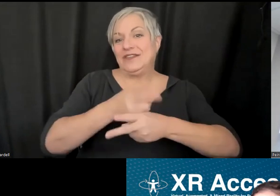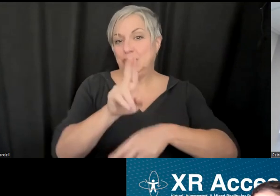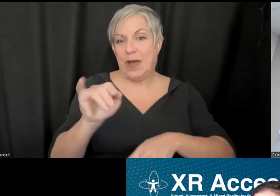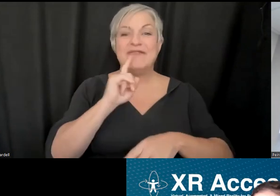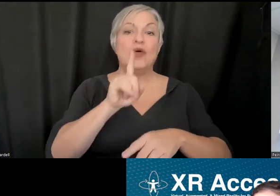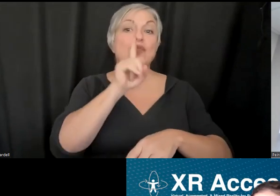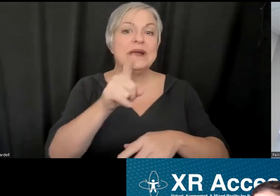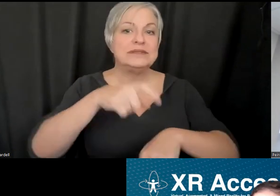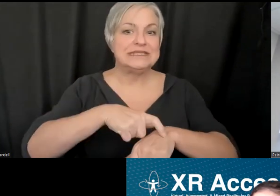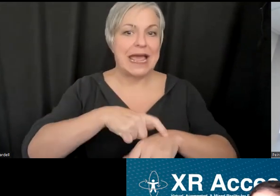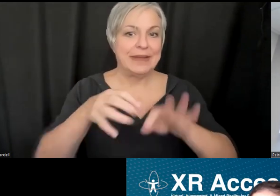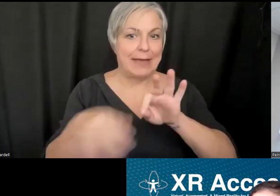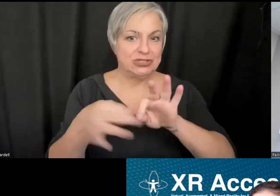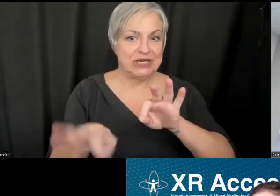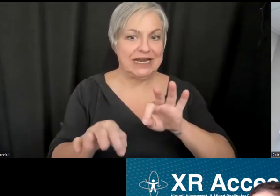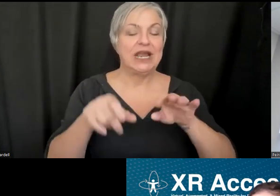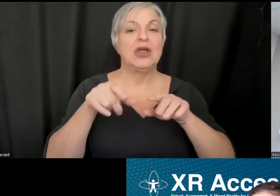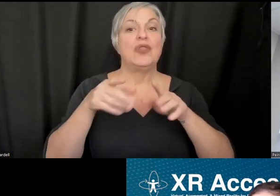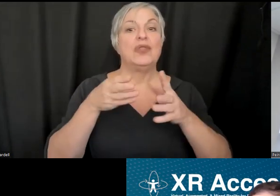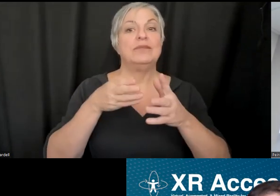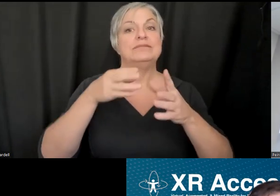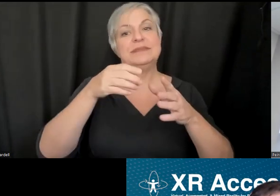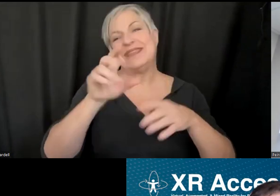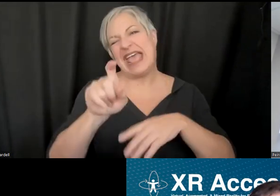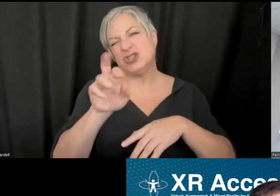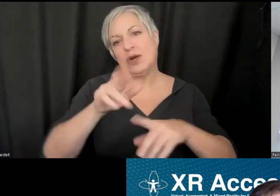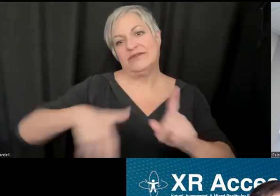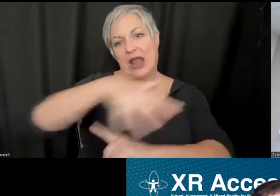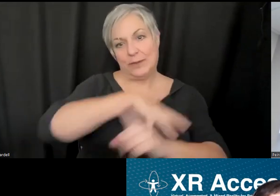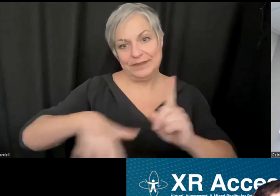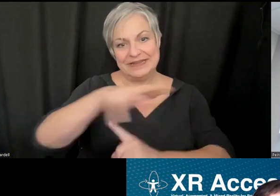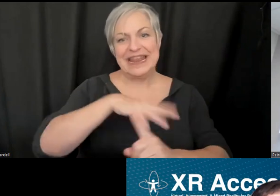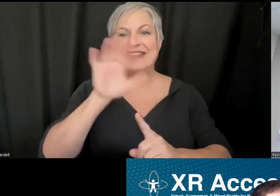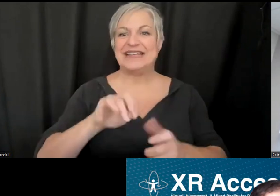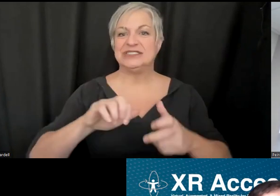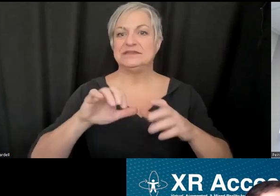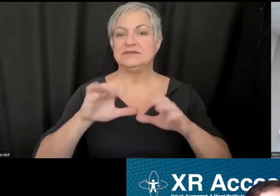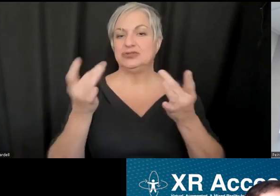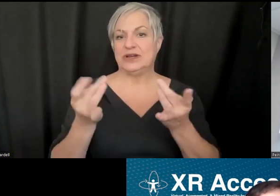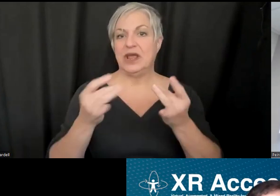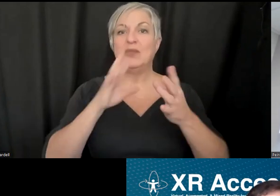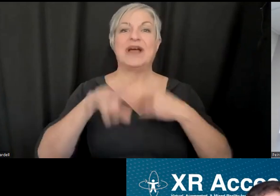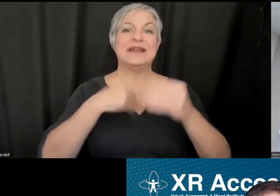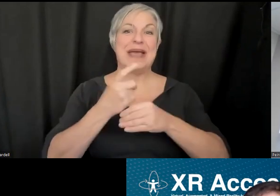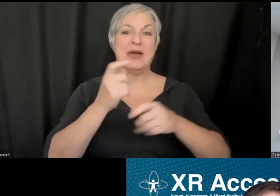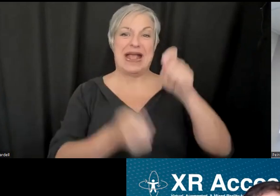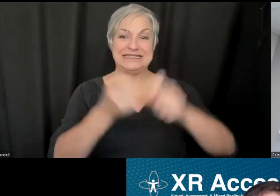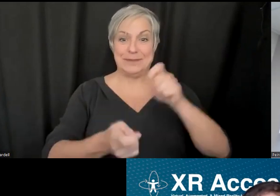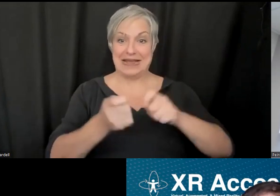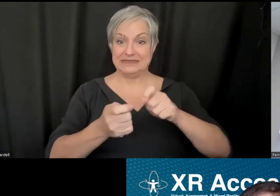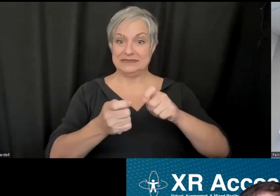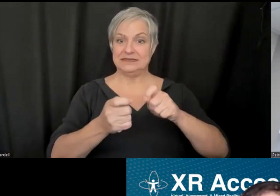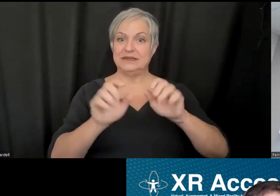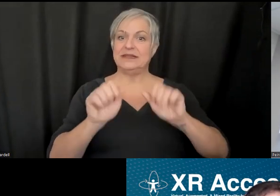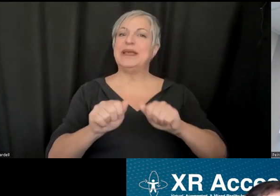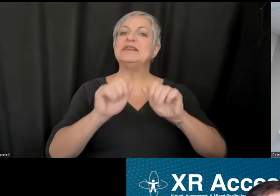generation in environment." It's very important to consider the